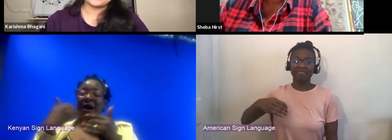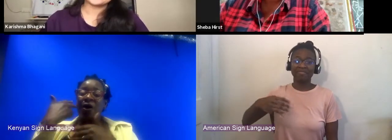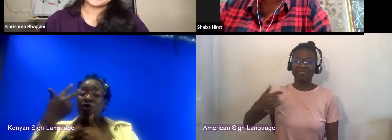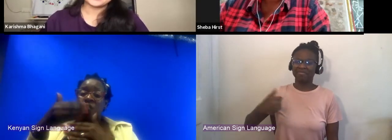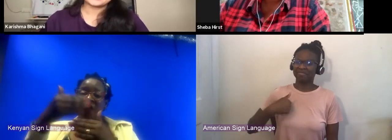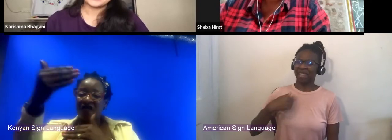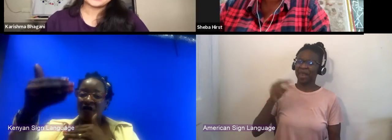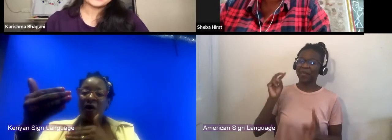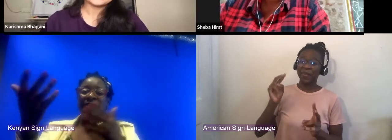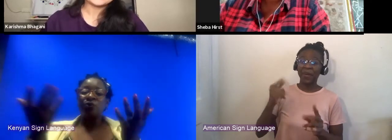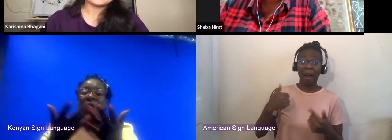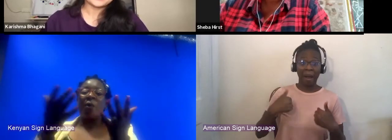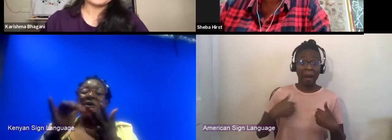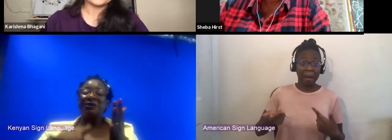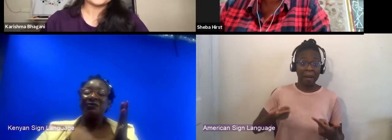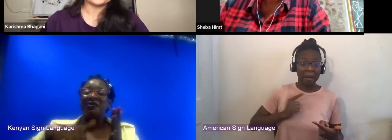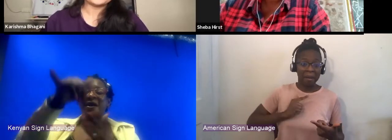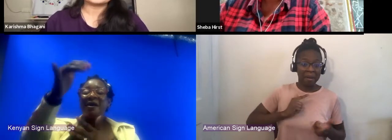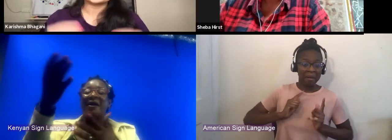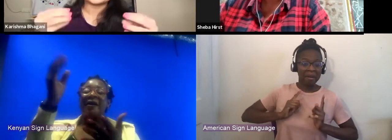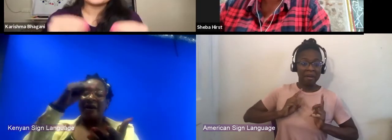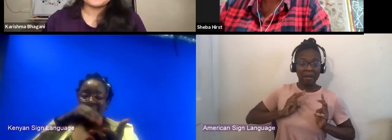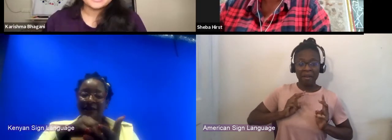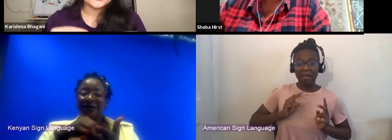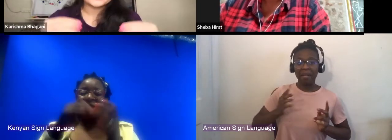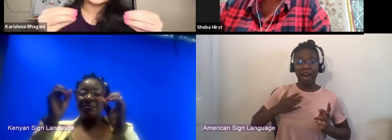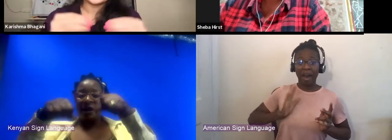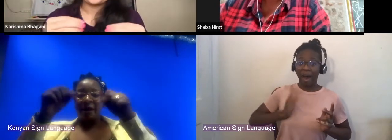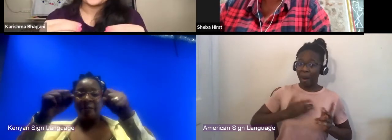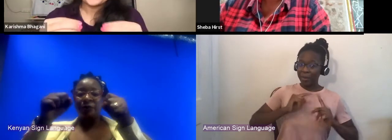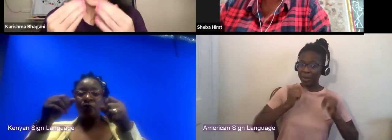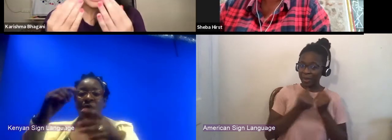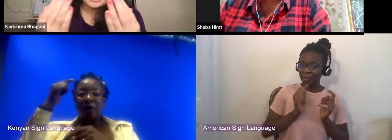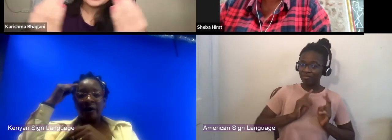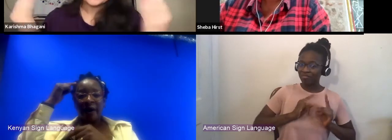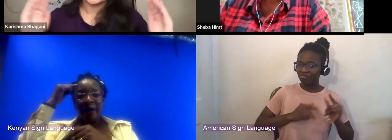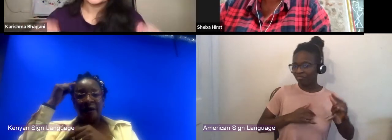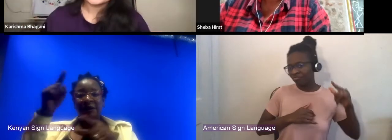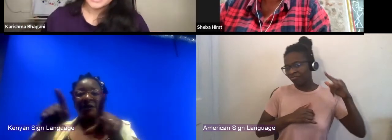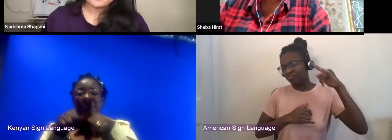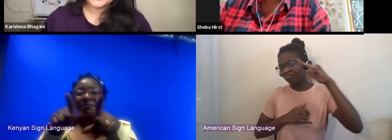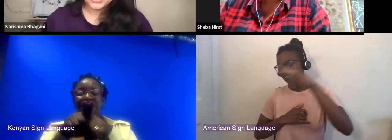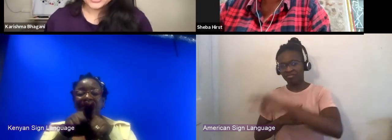out again like that and be able to be in the same space in the same enclosed capsule